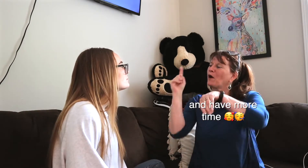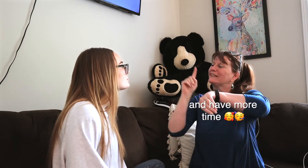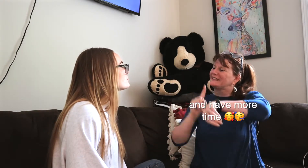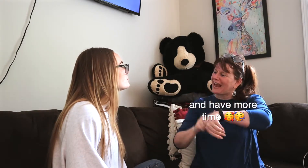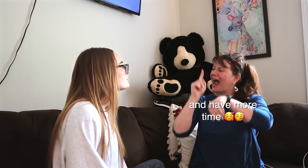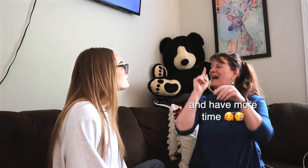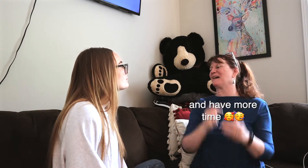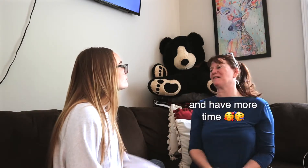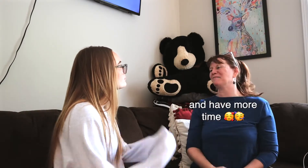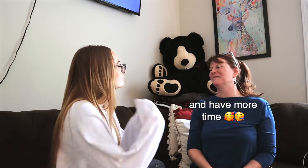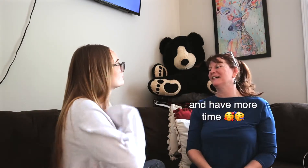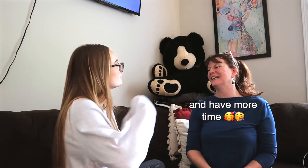*studio audience aww*